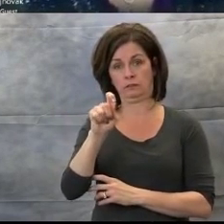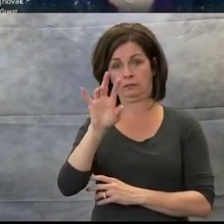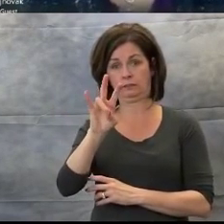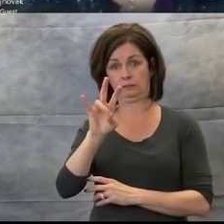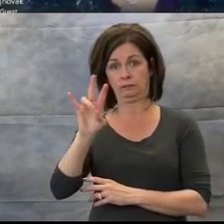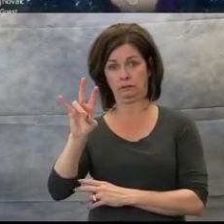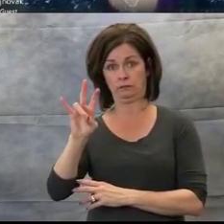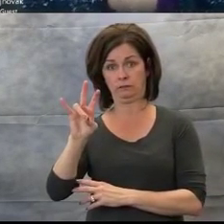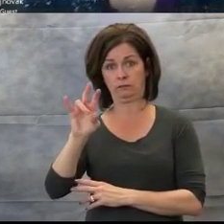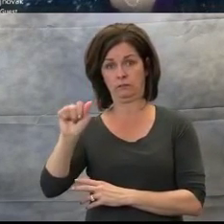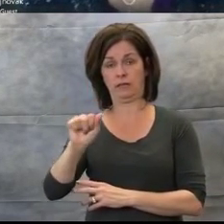Thank you very much.